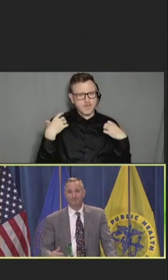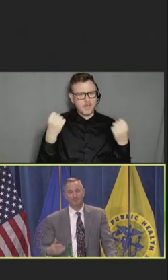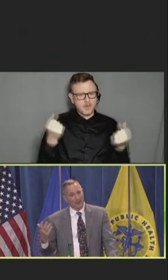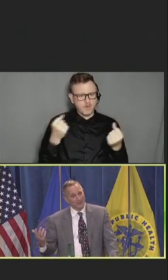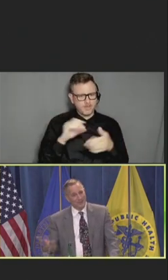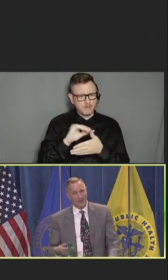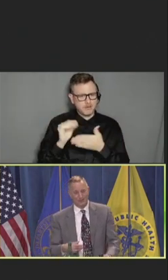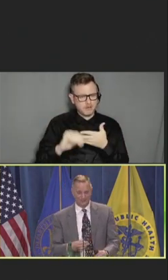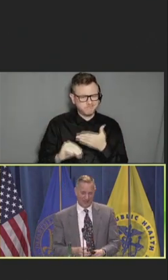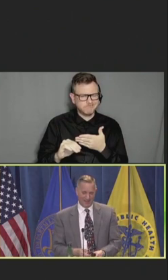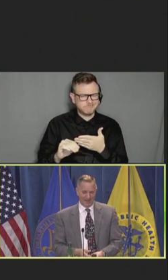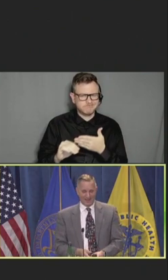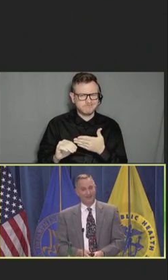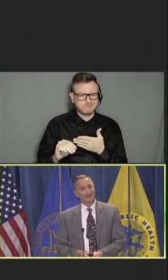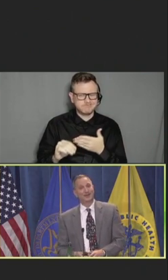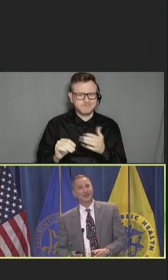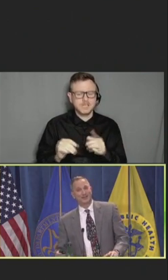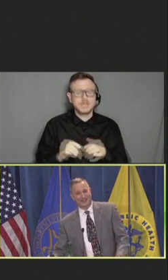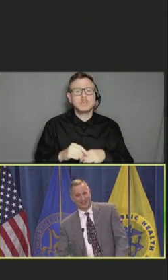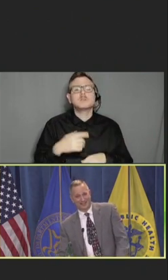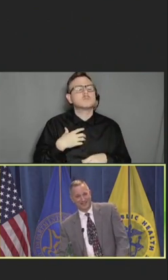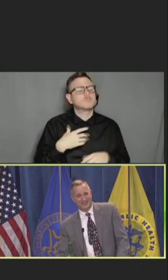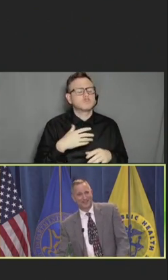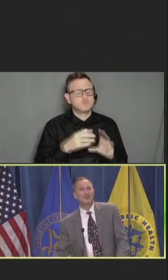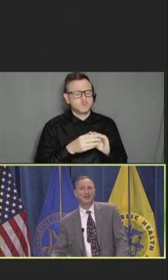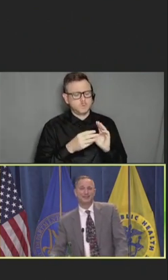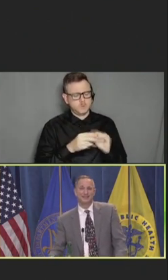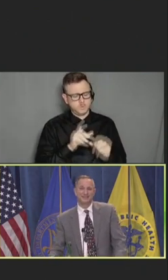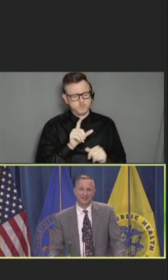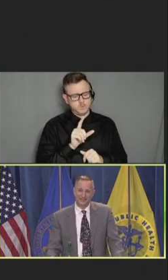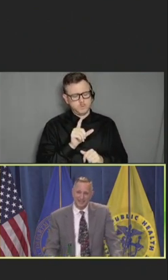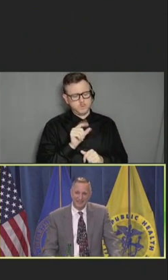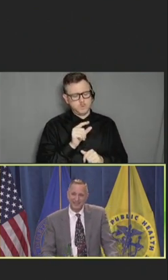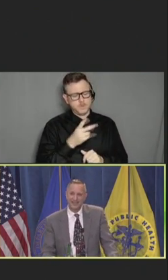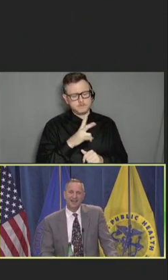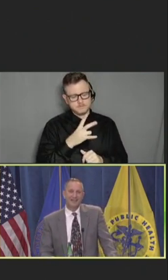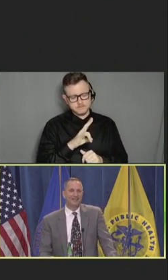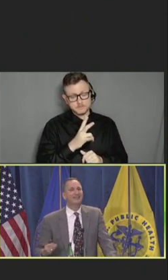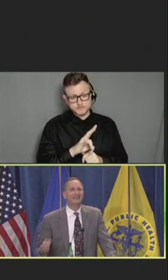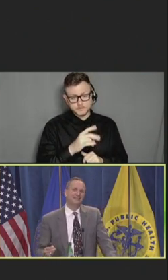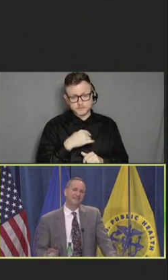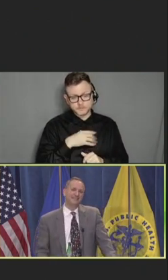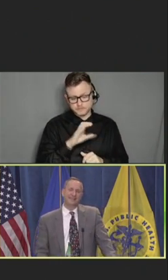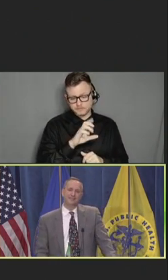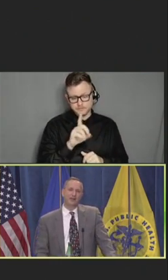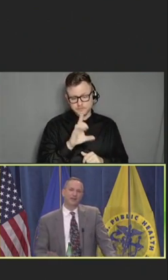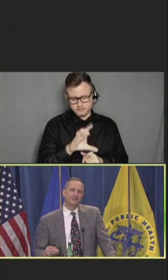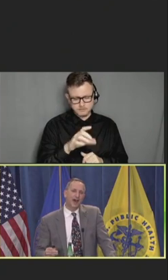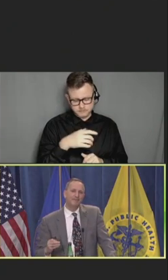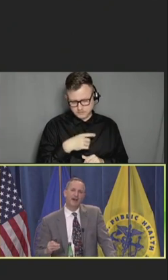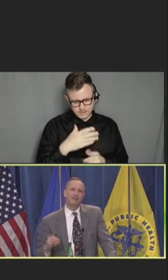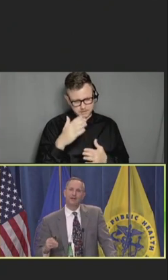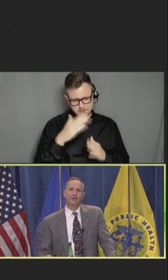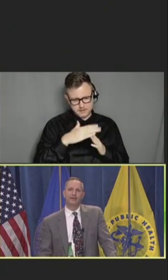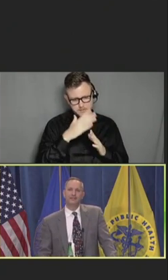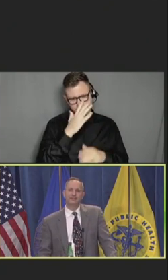So, the story goes like this, in 2017, the CDC says one of the top five priorities is